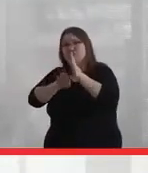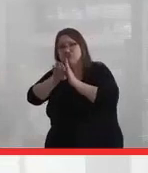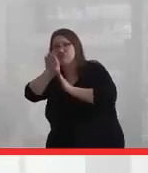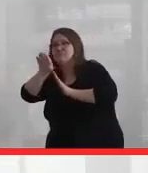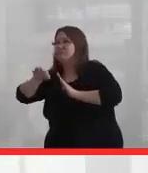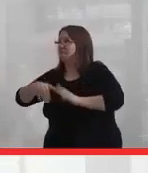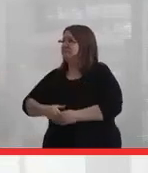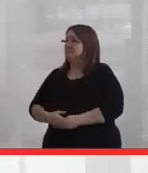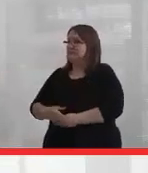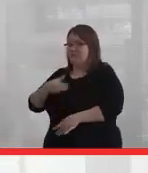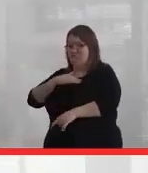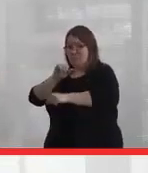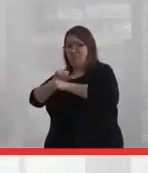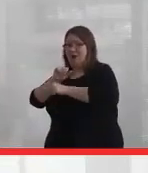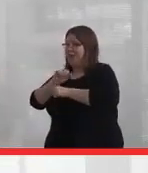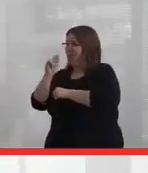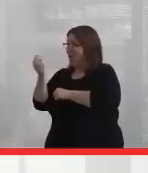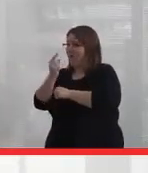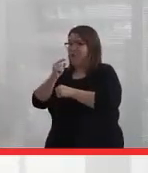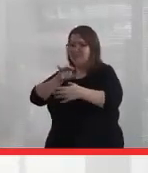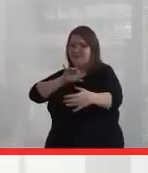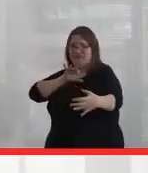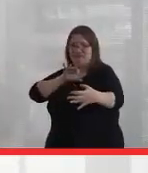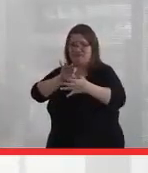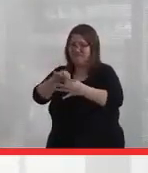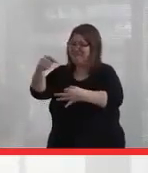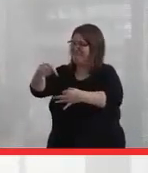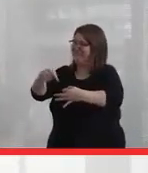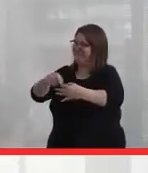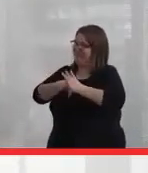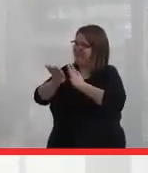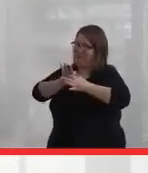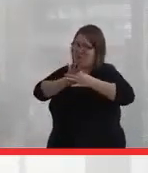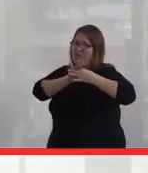And so my work has always been about building relationships